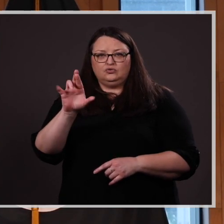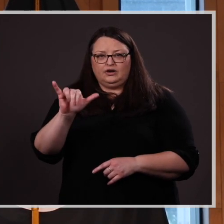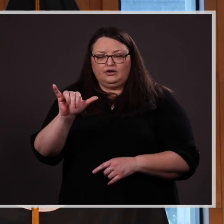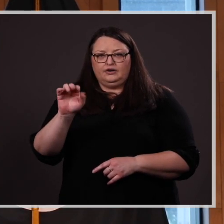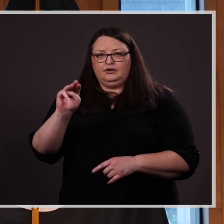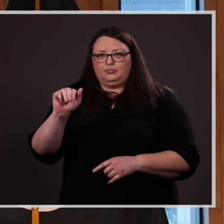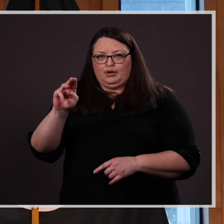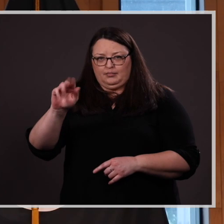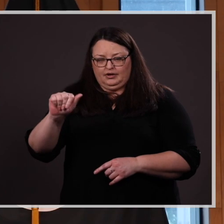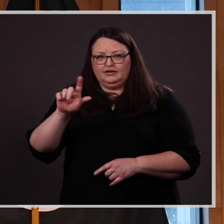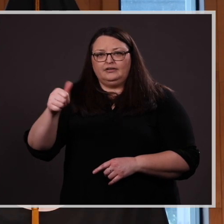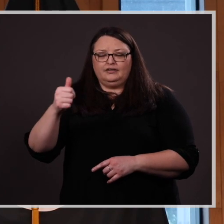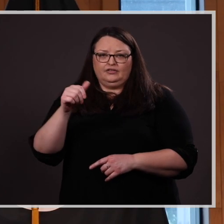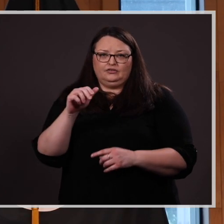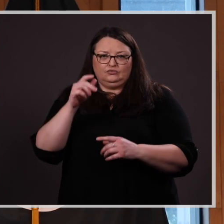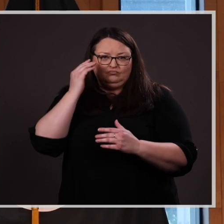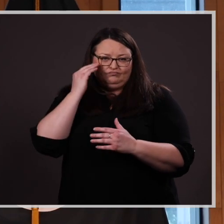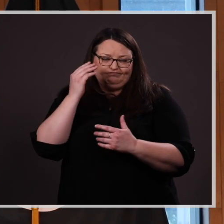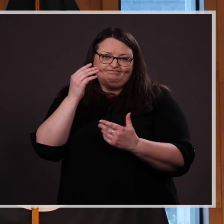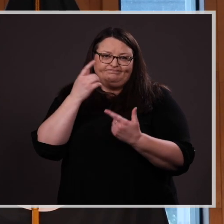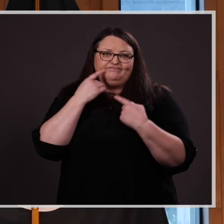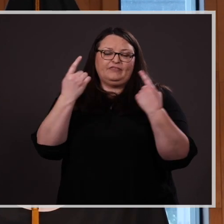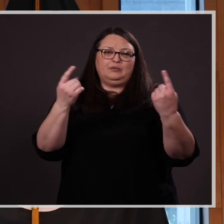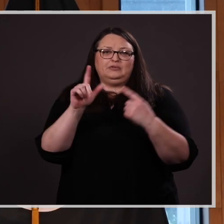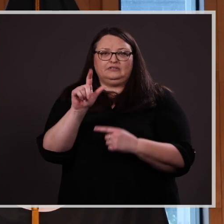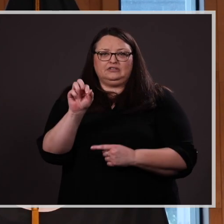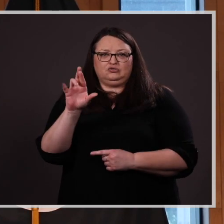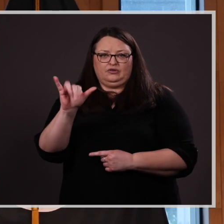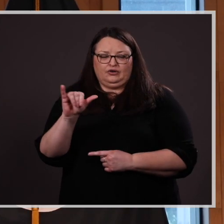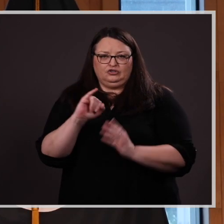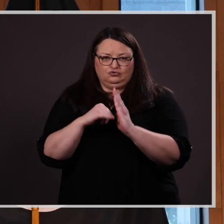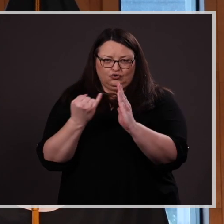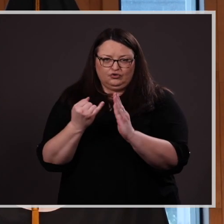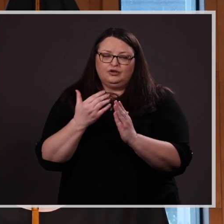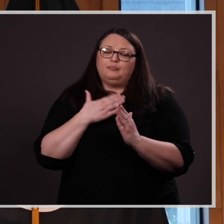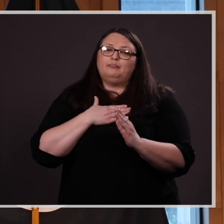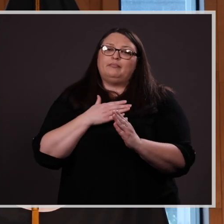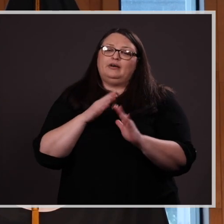literary journal. It is my great honor, on behalf of the graduate